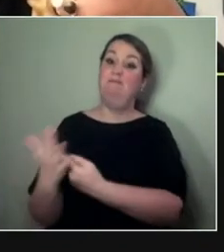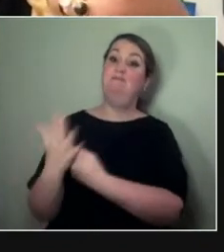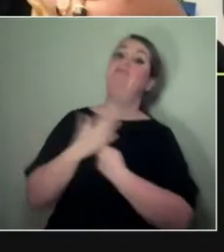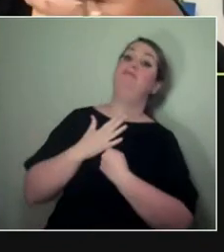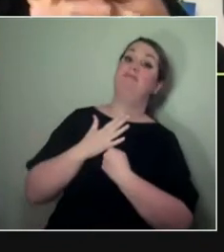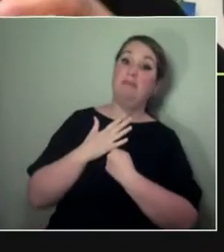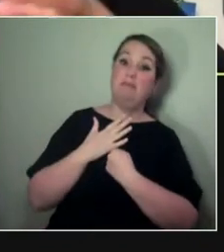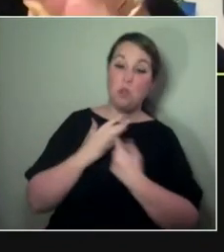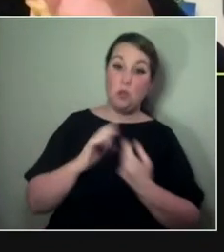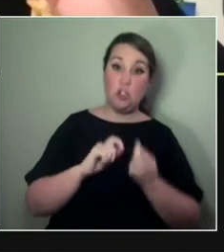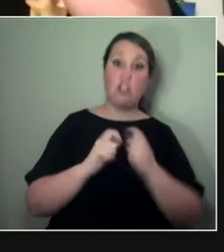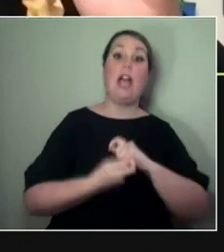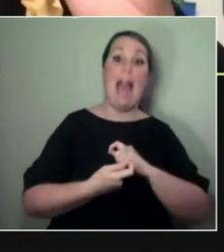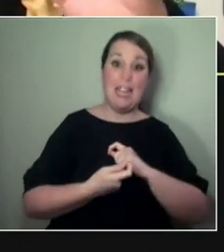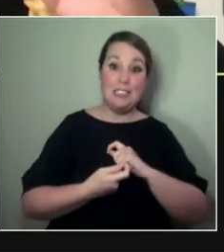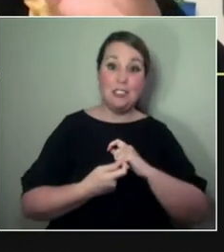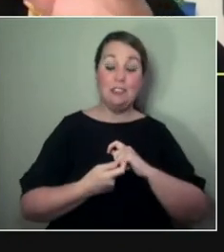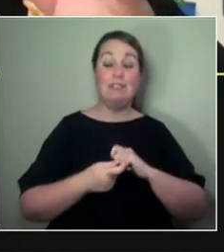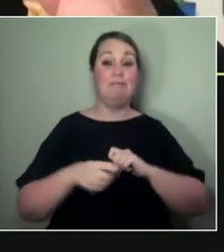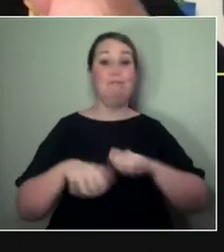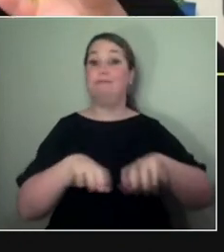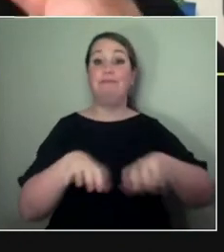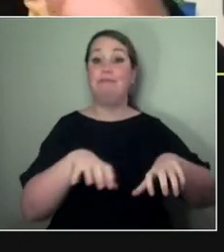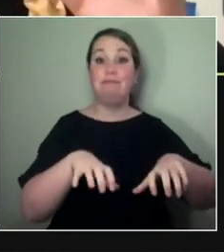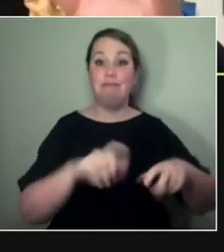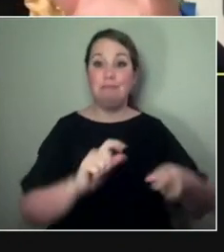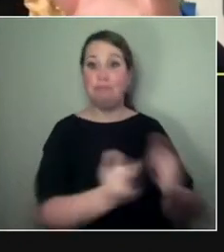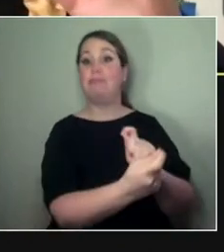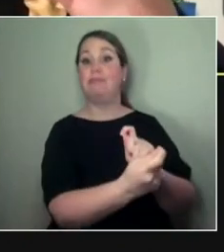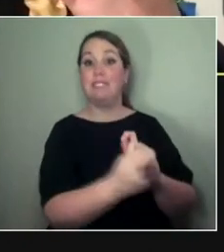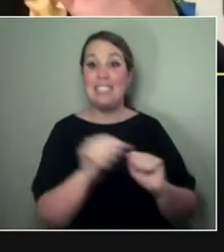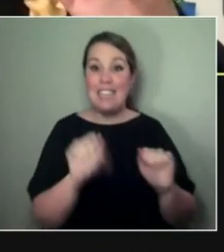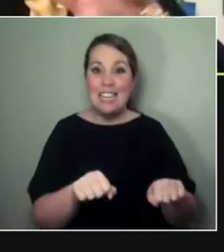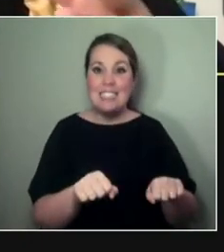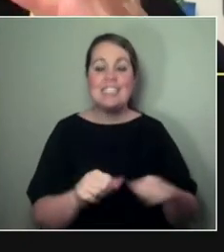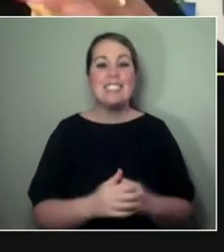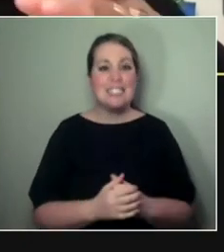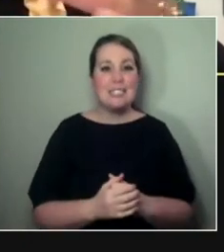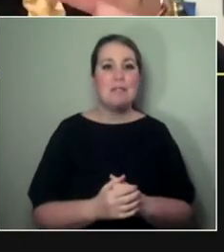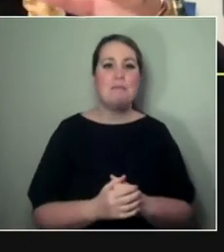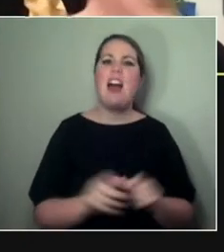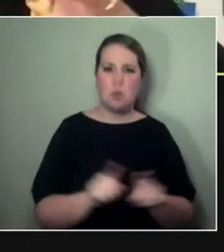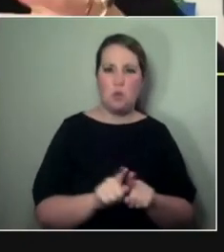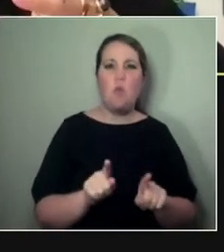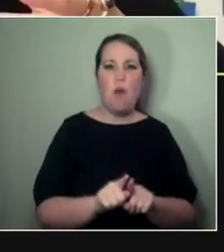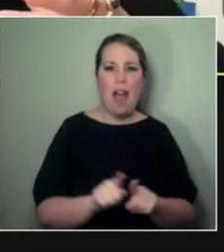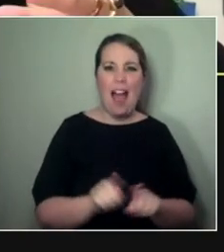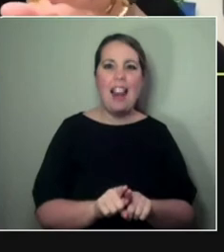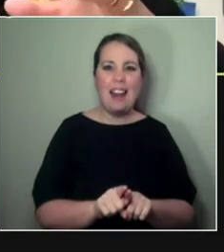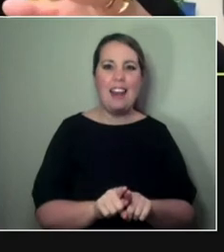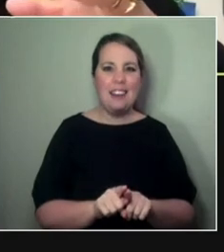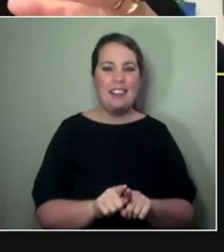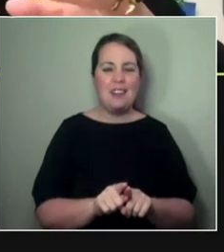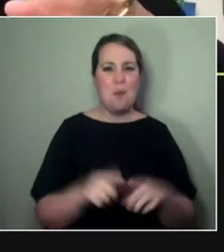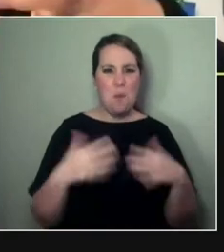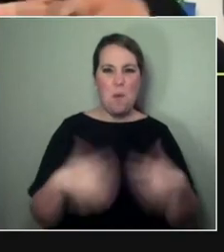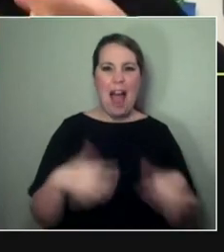you know... I do feel as though there are places in which gaps are being made,